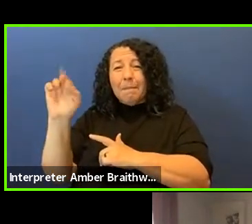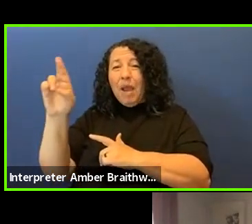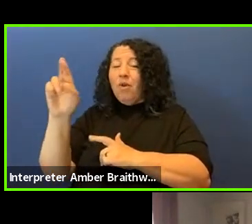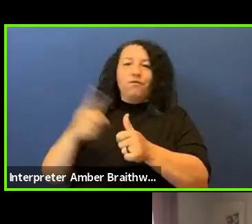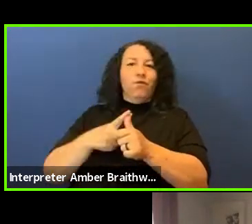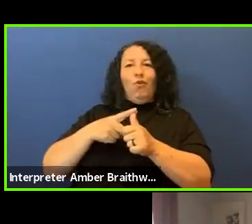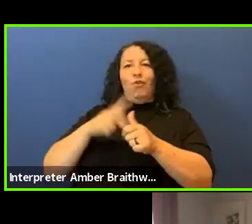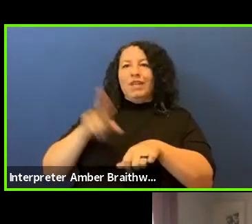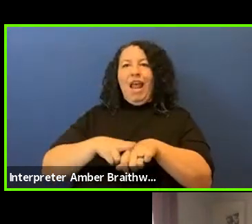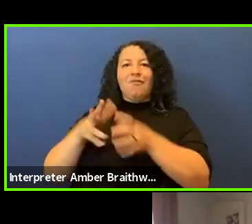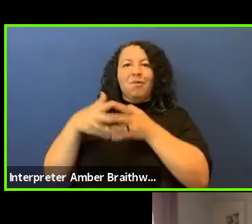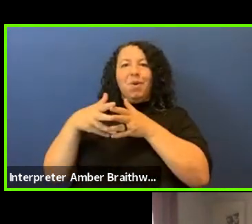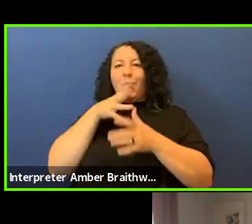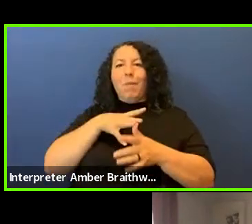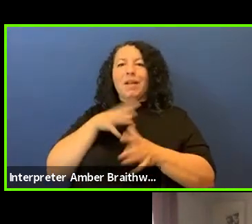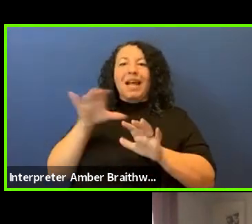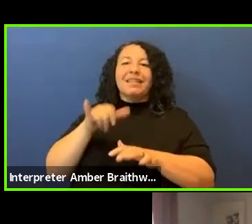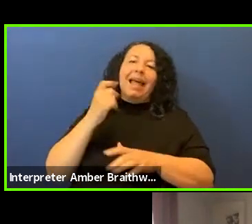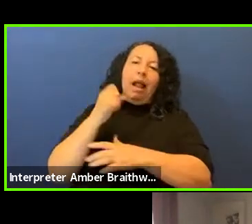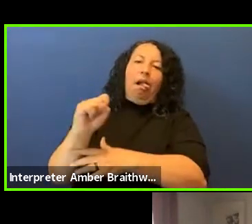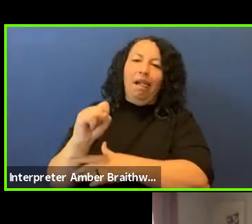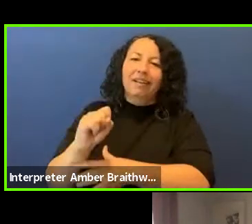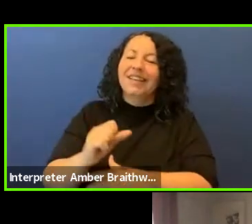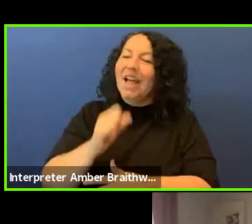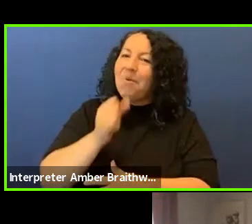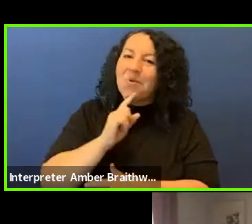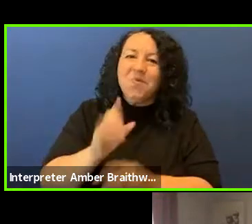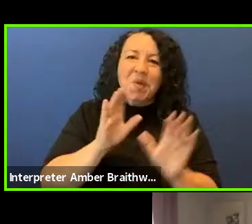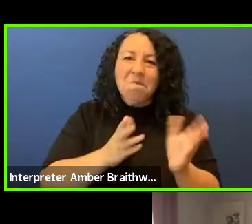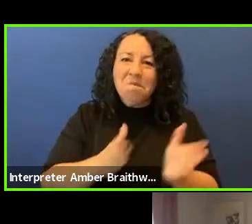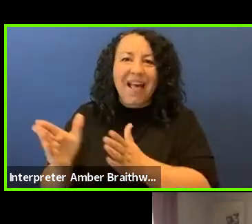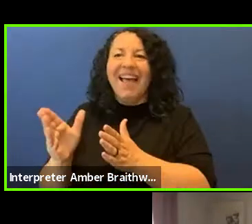as an act of resistance. It was not planned,